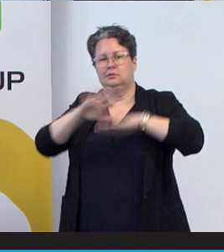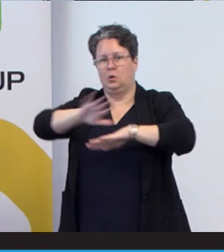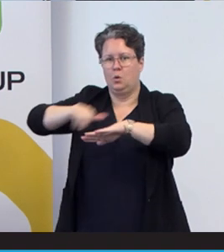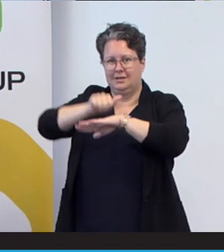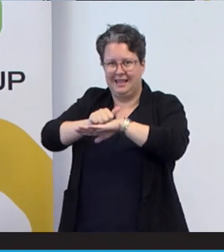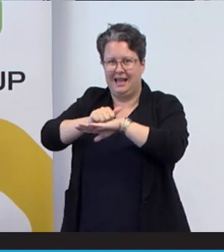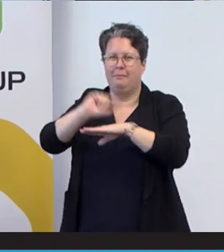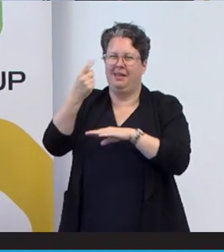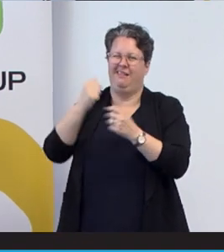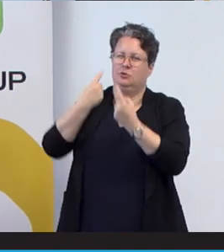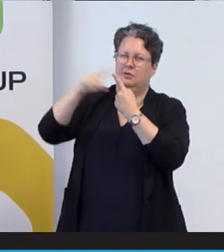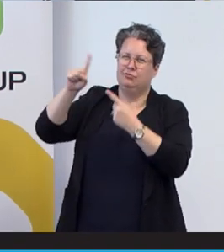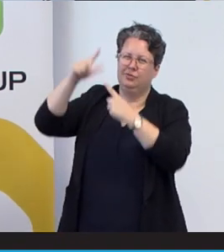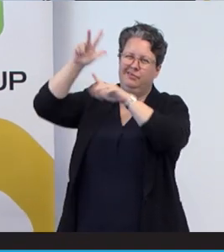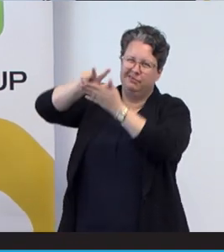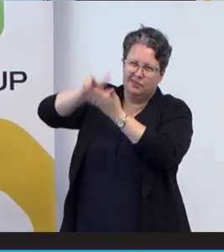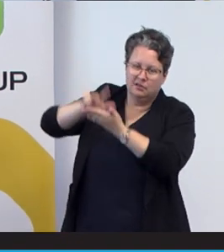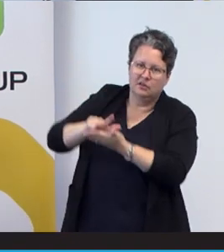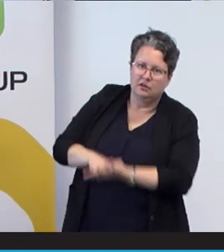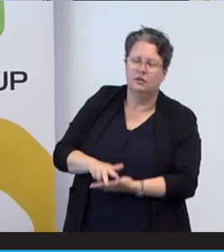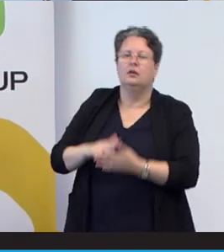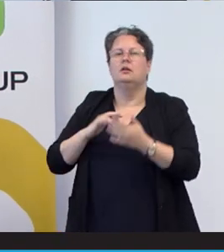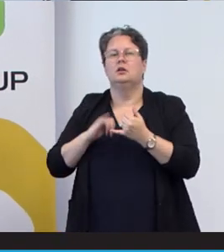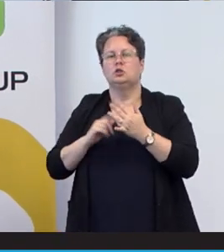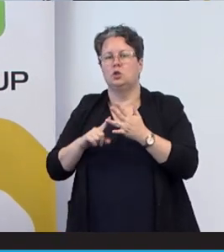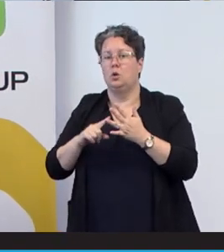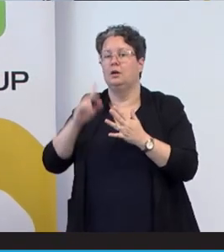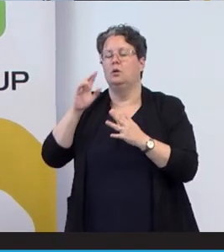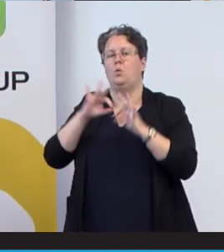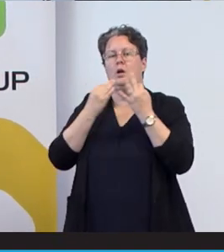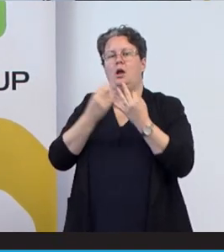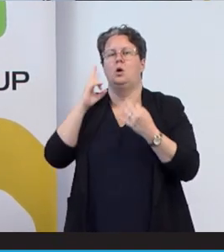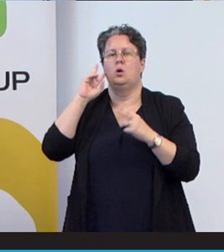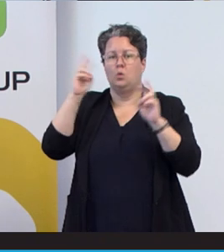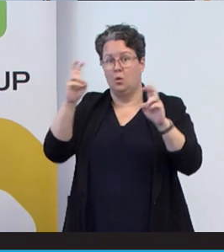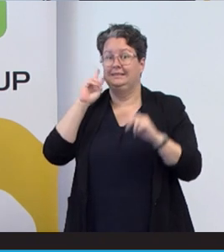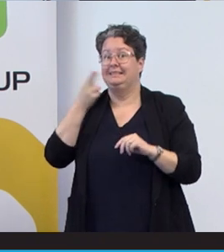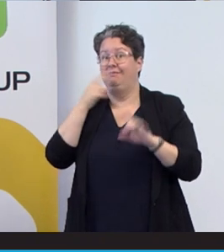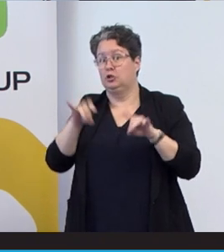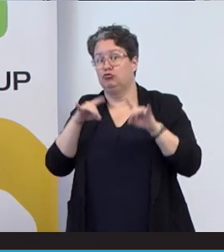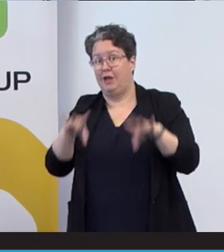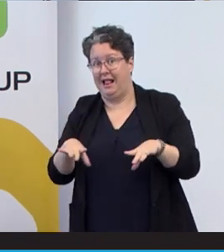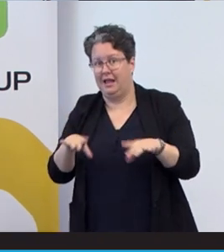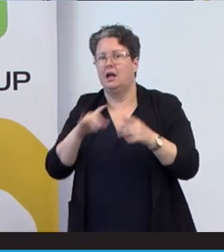approval and that. But there’s an organisation called Deaf Australia and she actually brought up